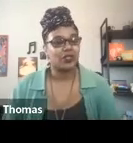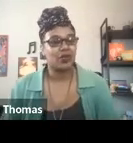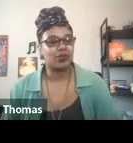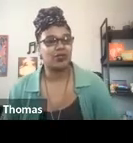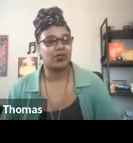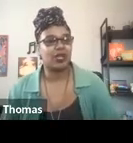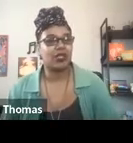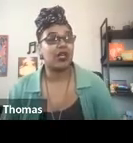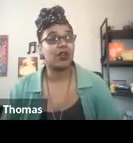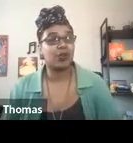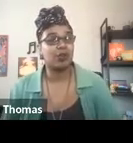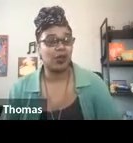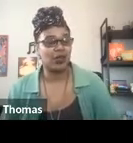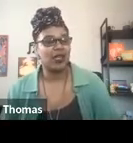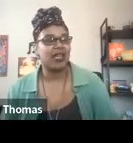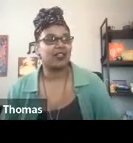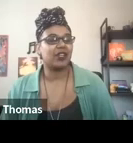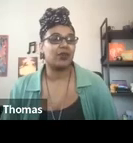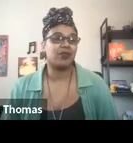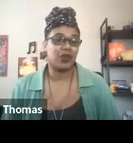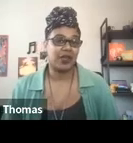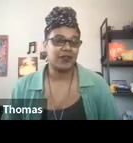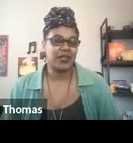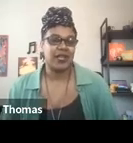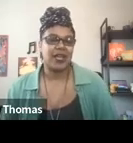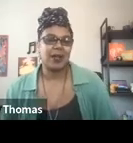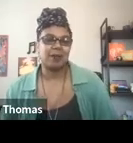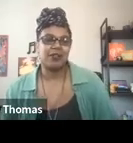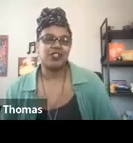which is home to the Kalinago people and the Garifuna.